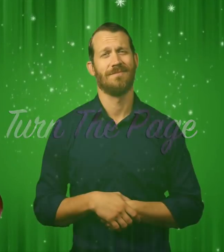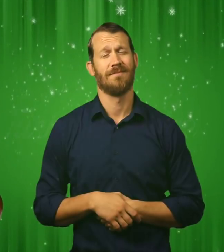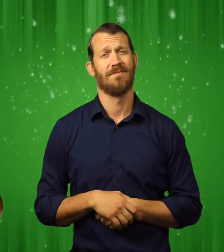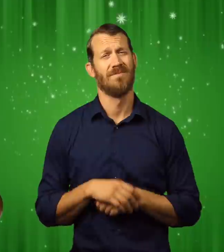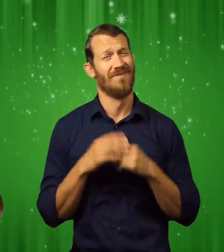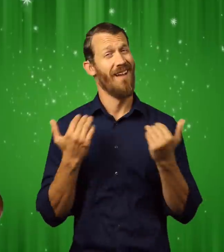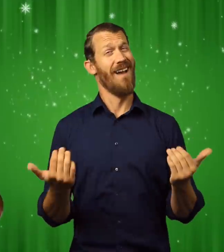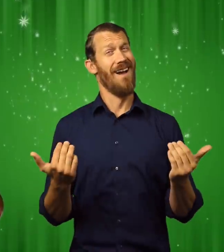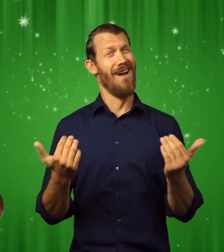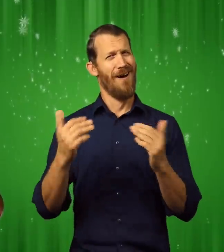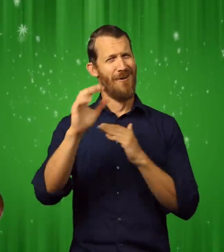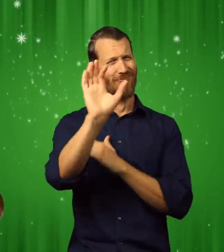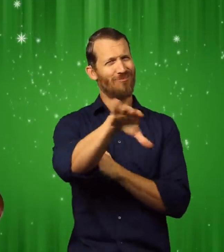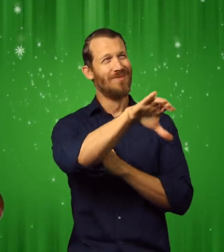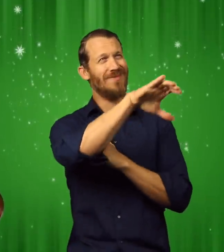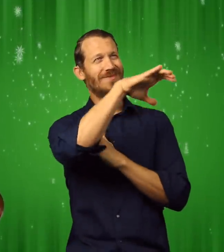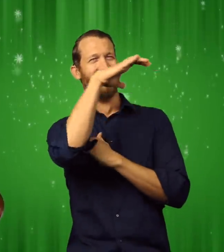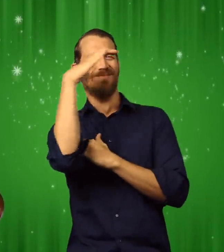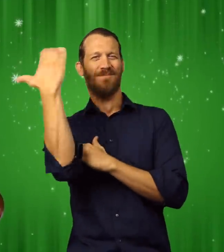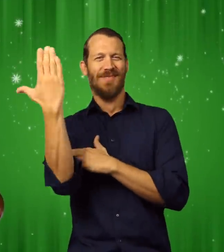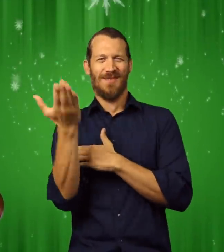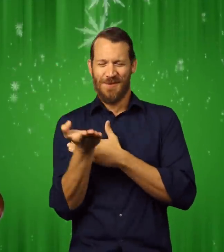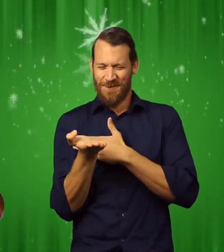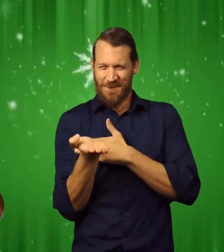On Christmas morning, my little sister, Sarah and I opened our presents.